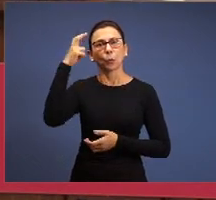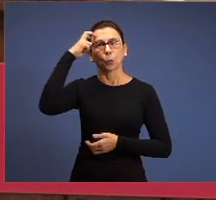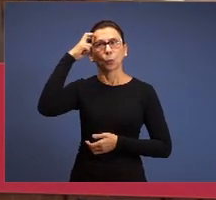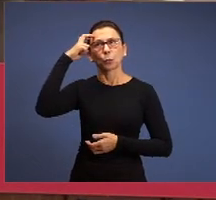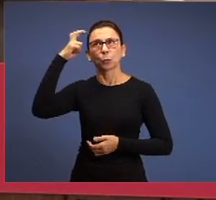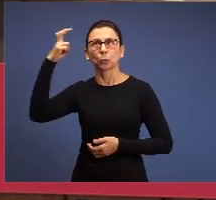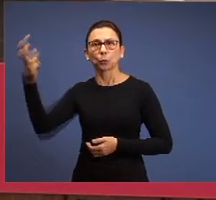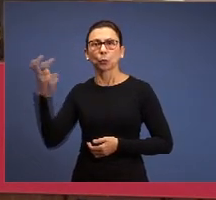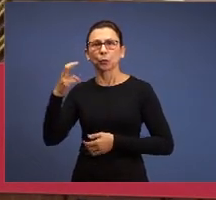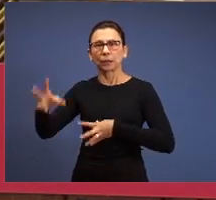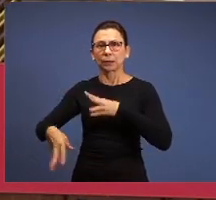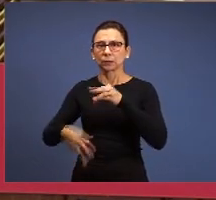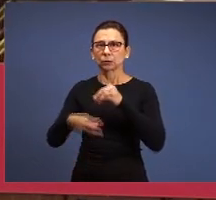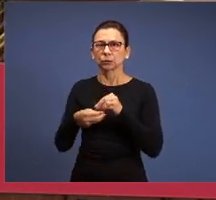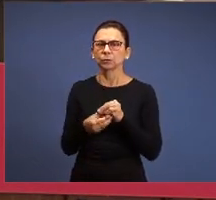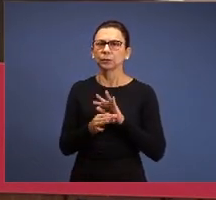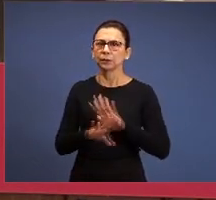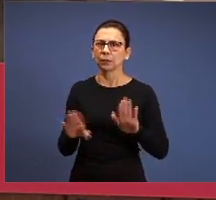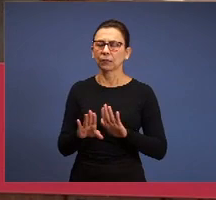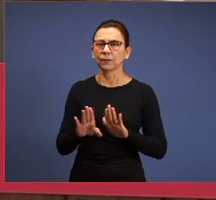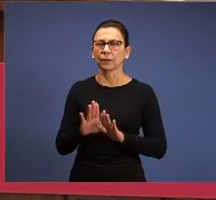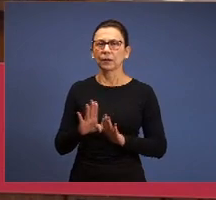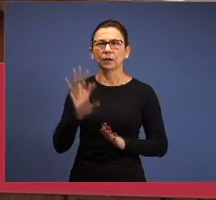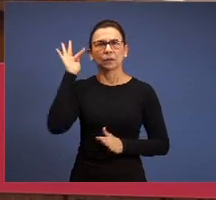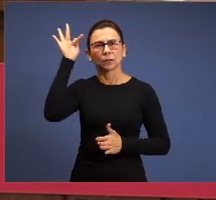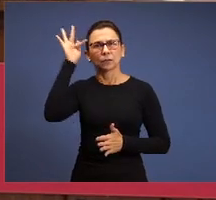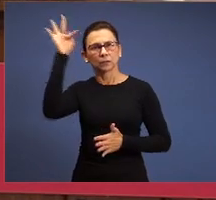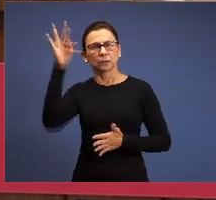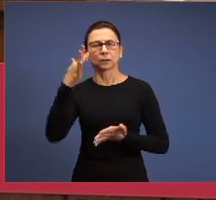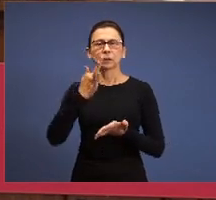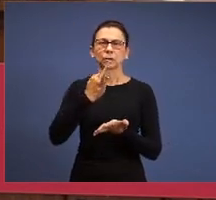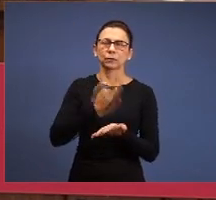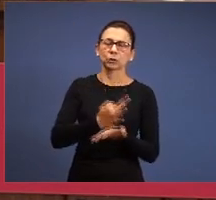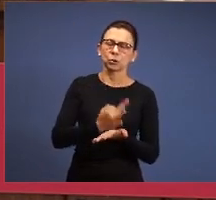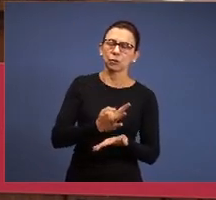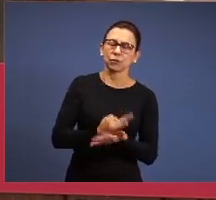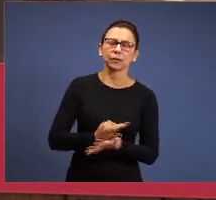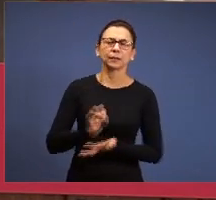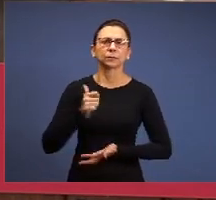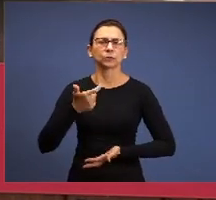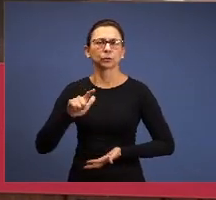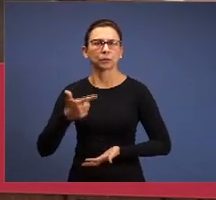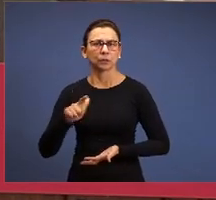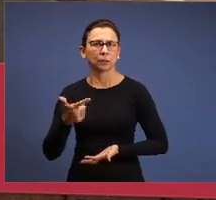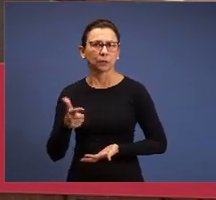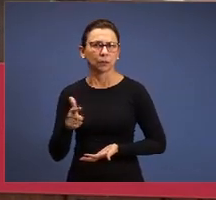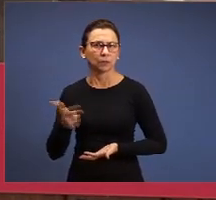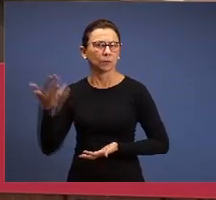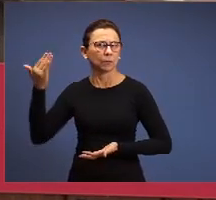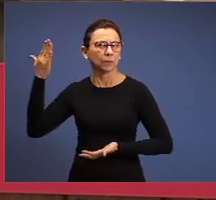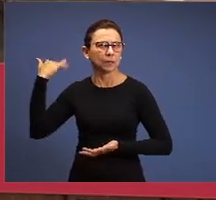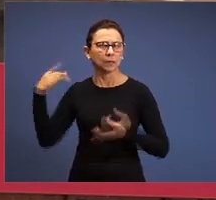philosophy, about theology, this is cultural wealth, something that stays back, the past, now